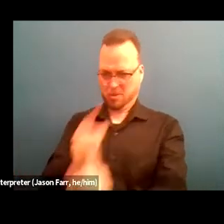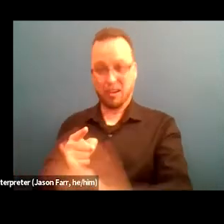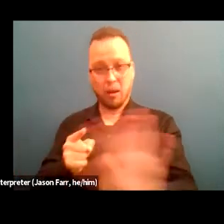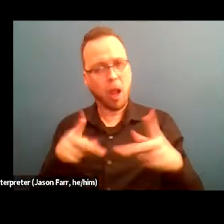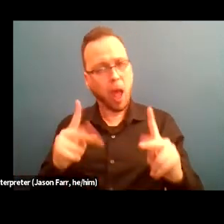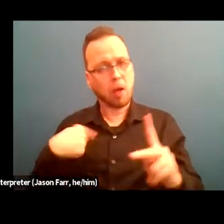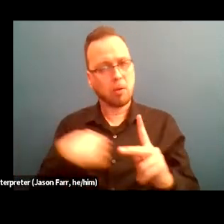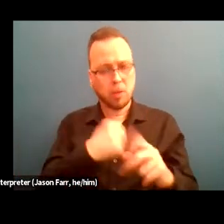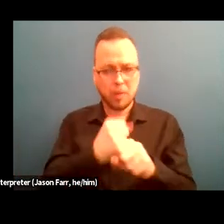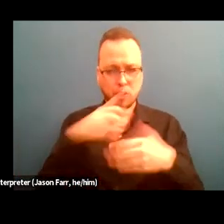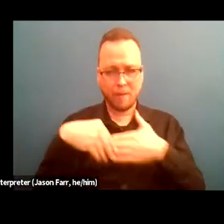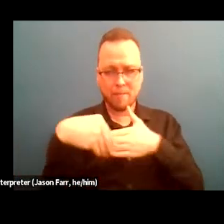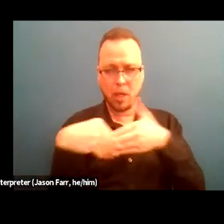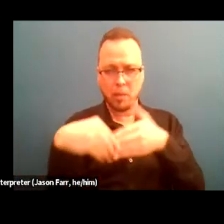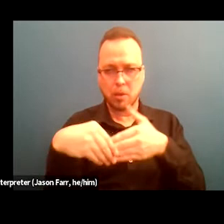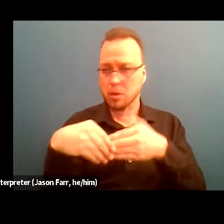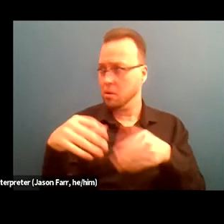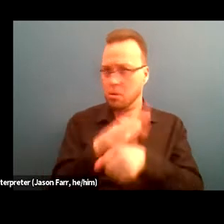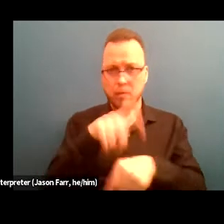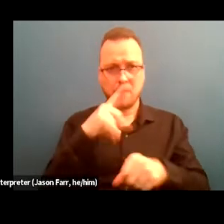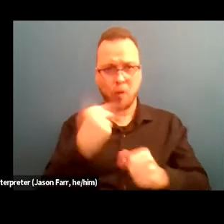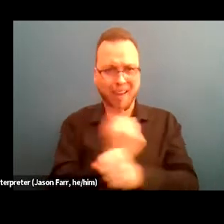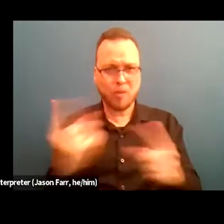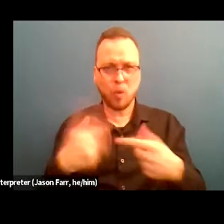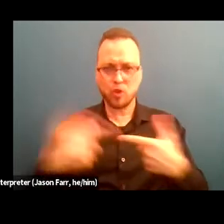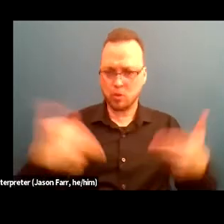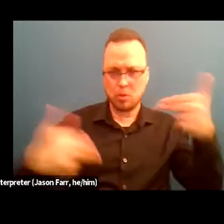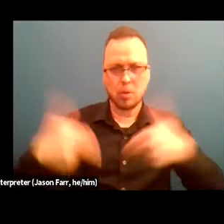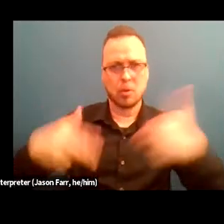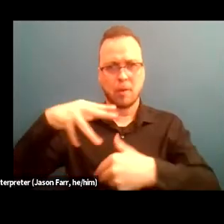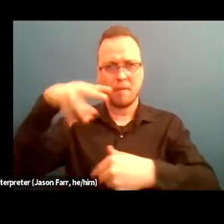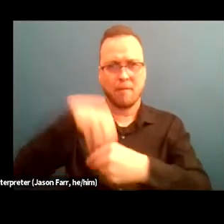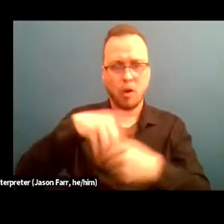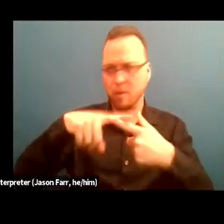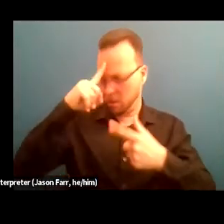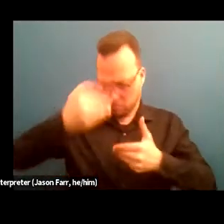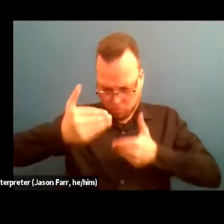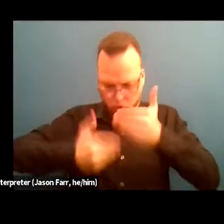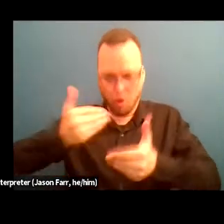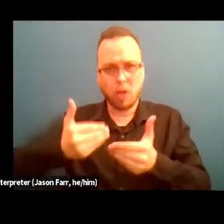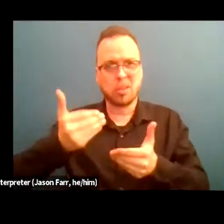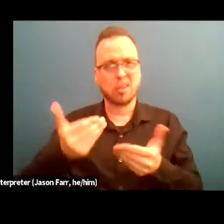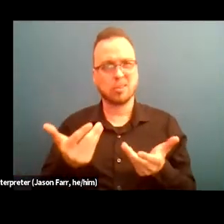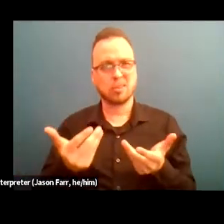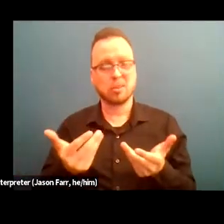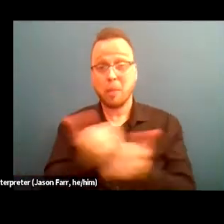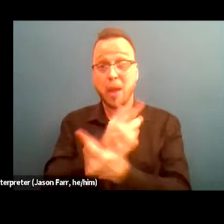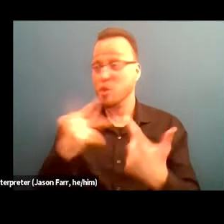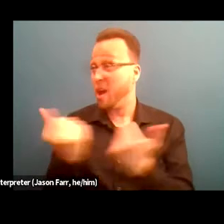for everyone to participate in, (audio breaking) make sure everyone's on the same page regarding the issue at hand